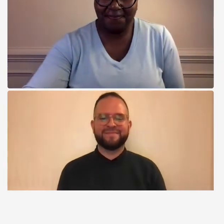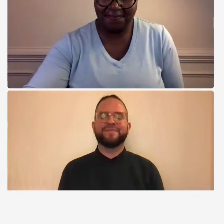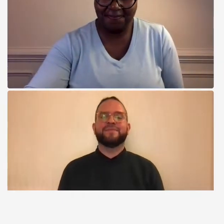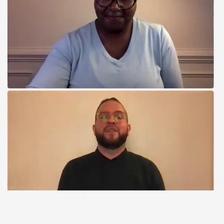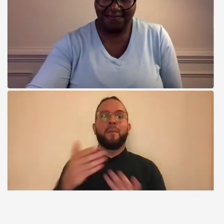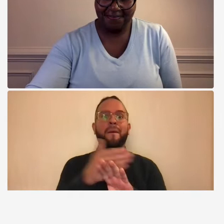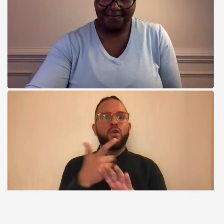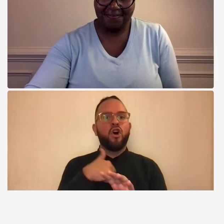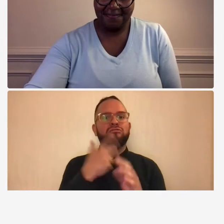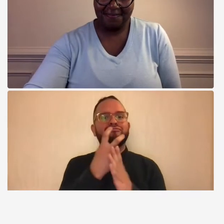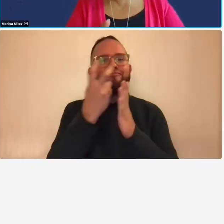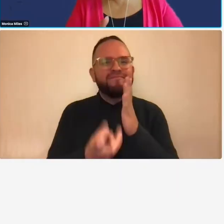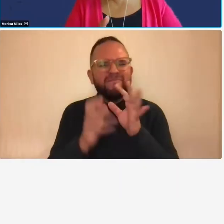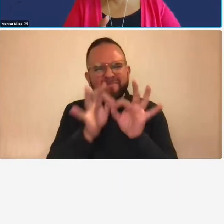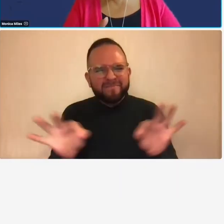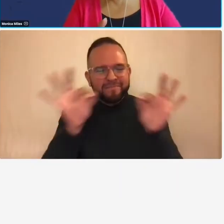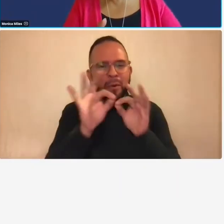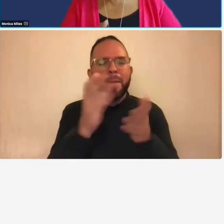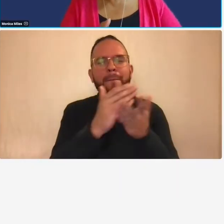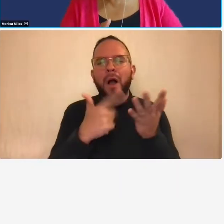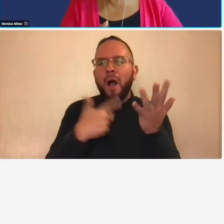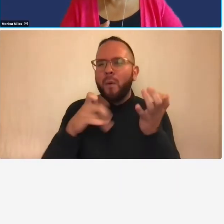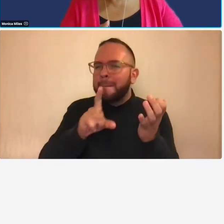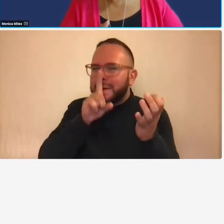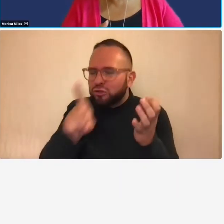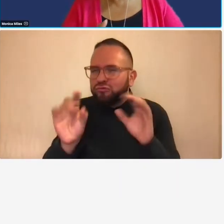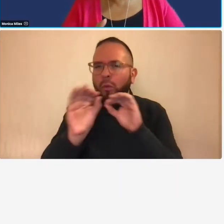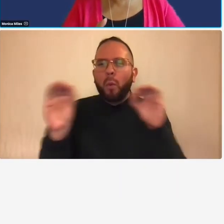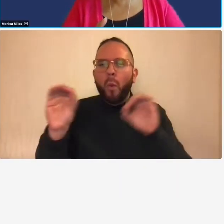there are no more questions so let me just check in with tatiana and see if there are